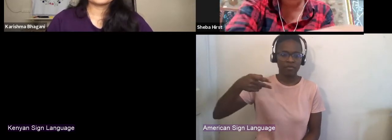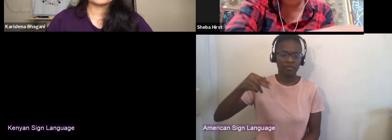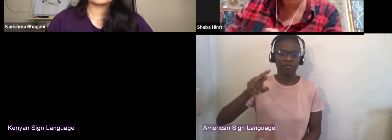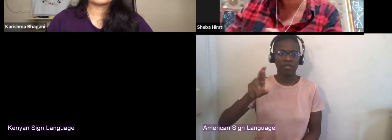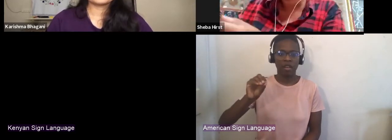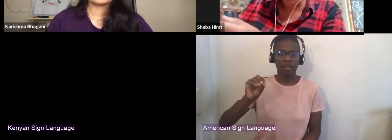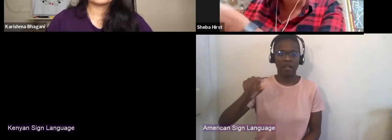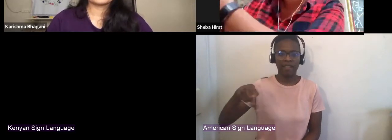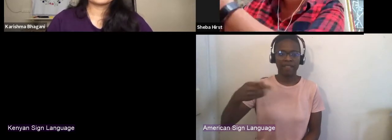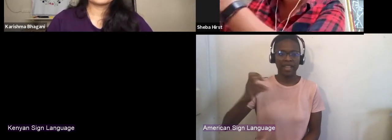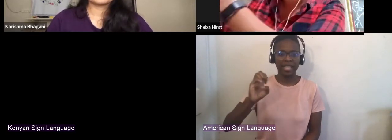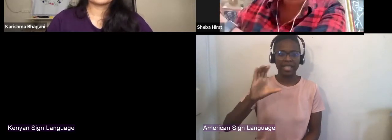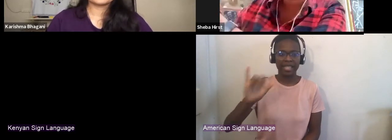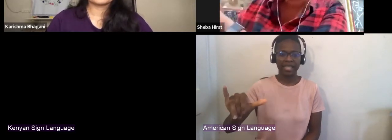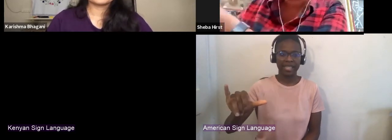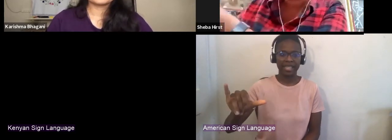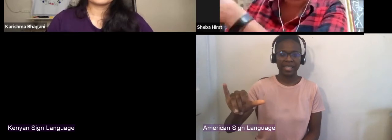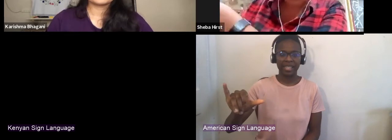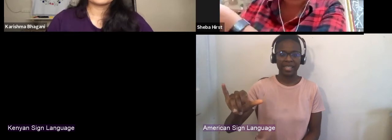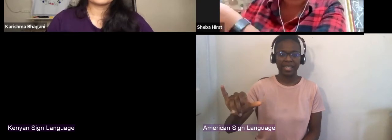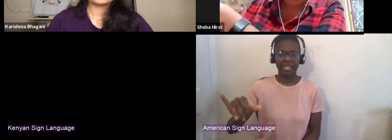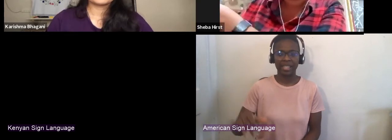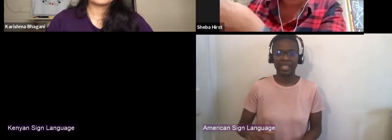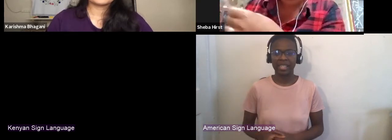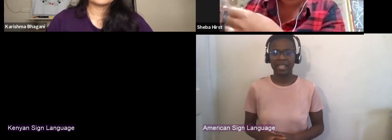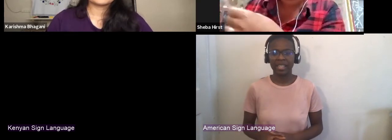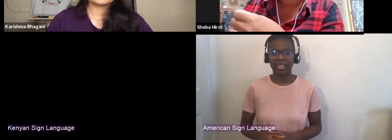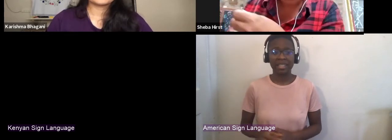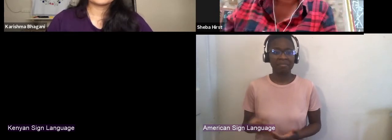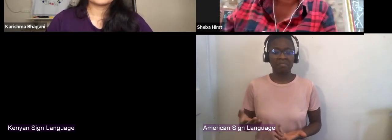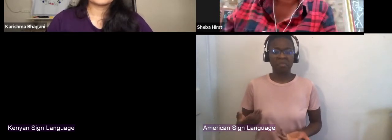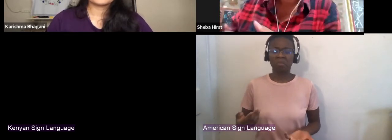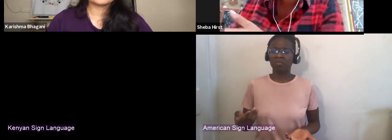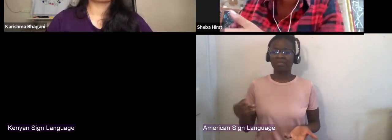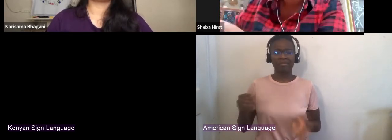There's no way this supermarket is a theater, until it is,